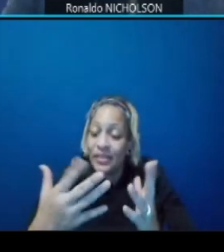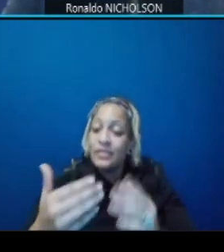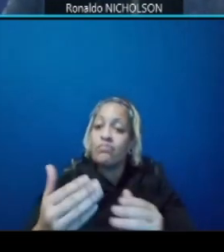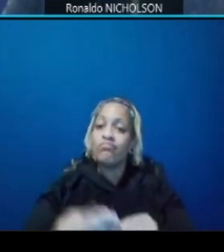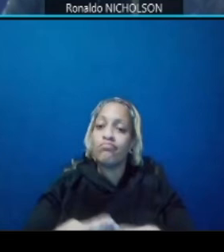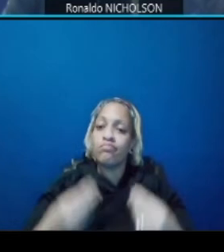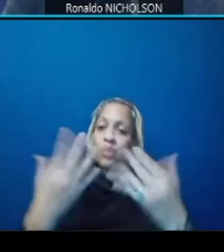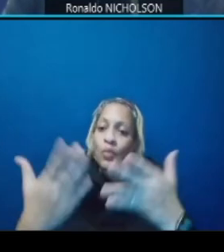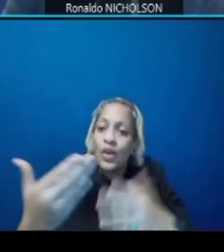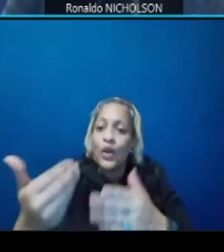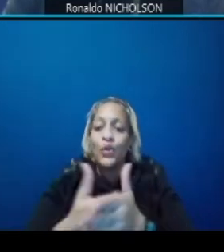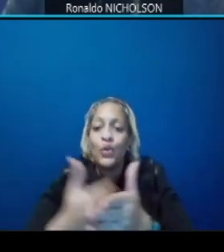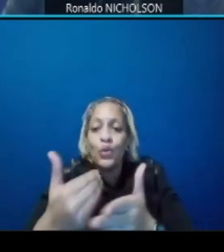cycle tracks throughout the corridor